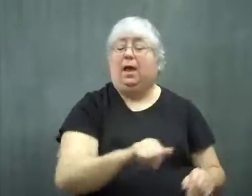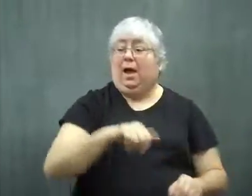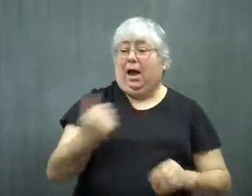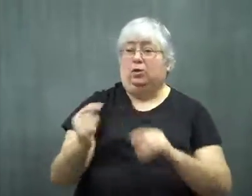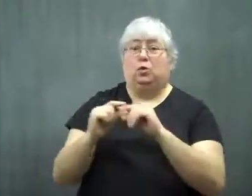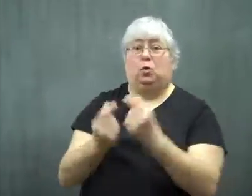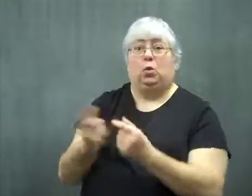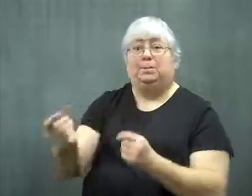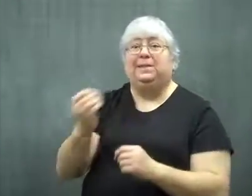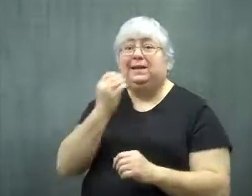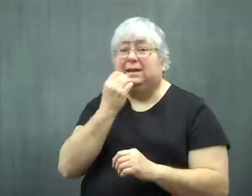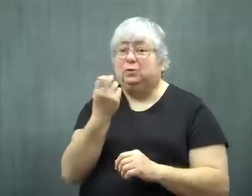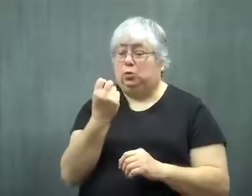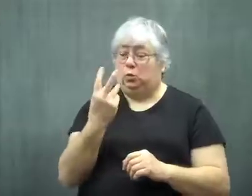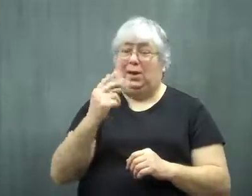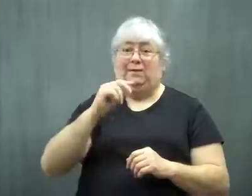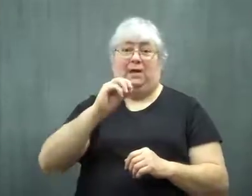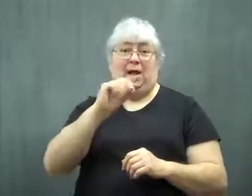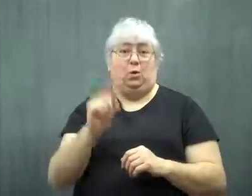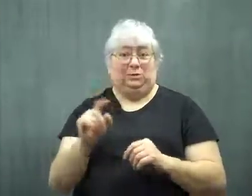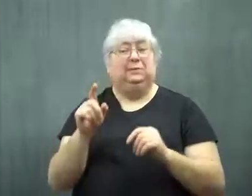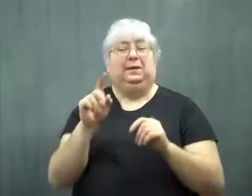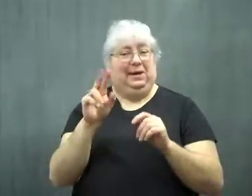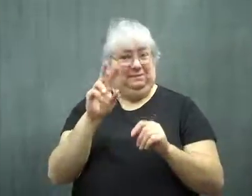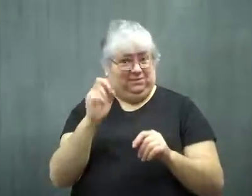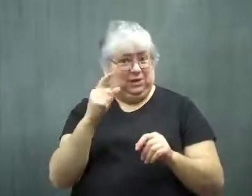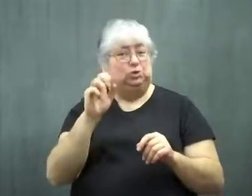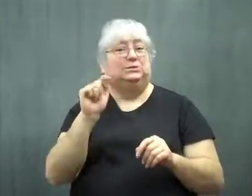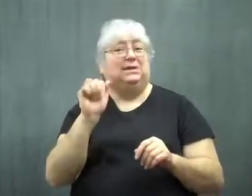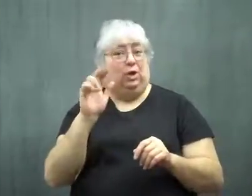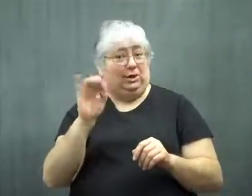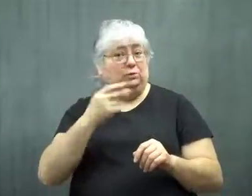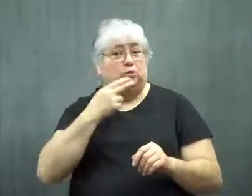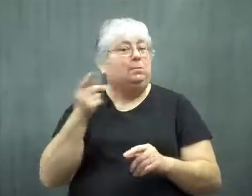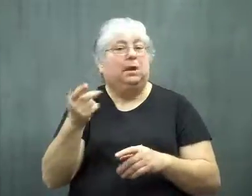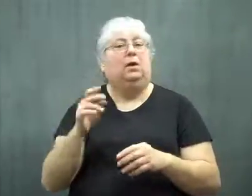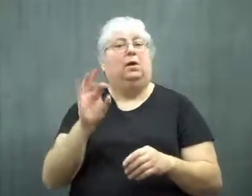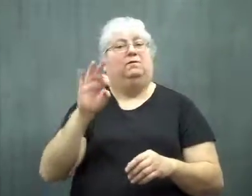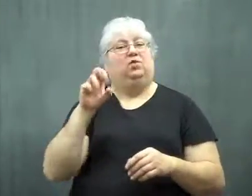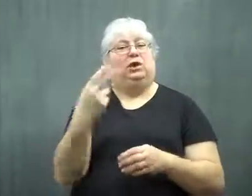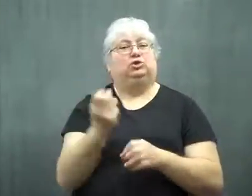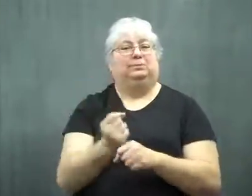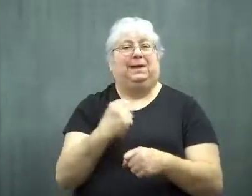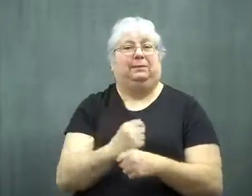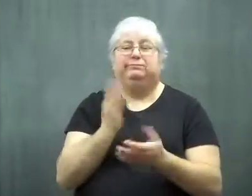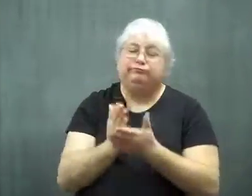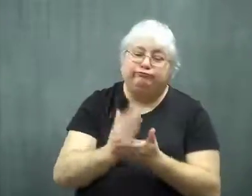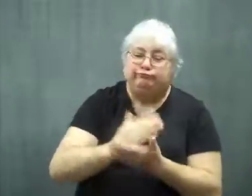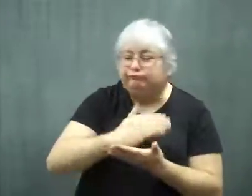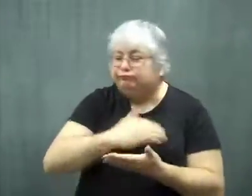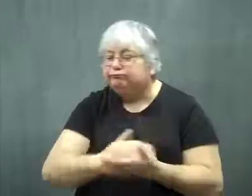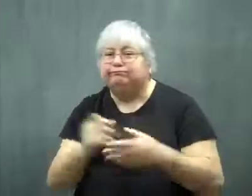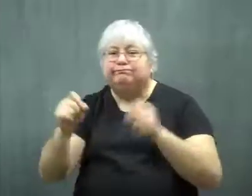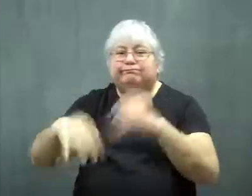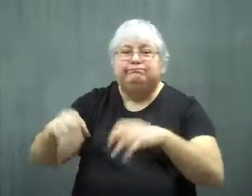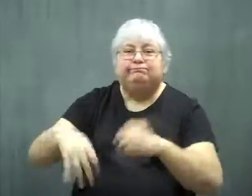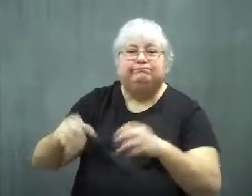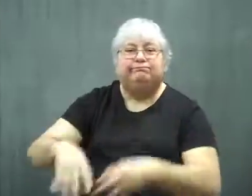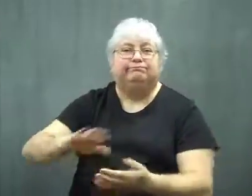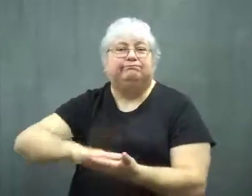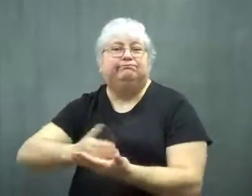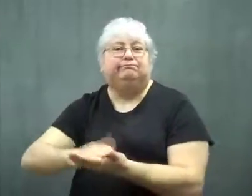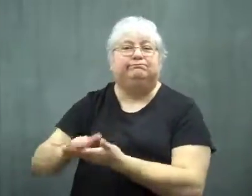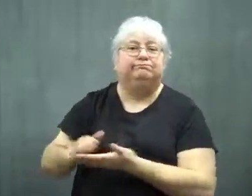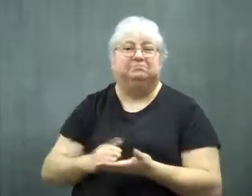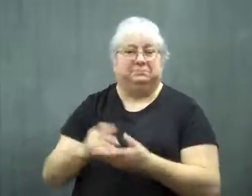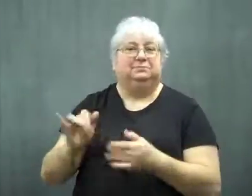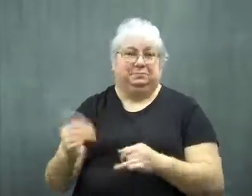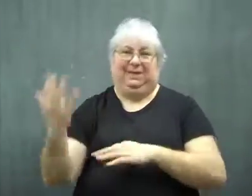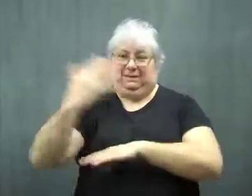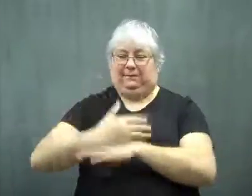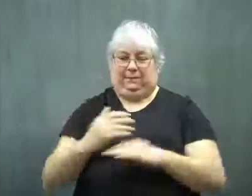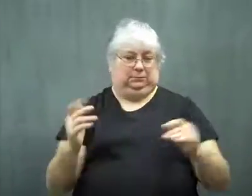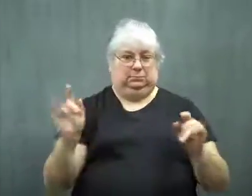The second group ate 12 ounces of freshly made vegetarian soup for five days.